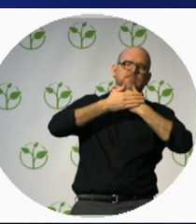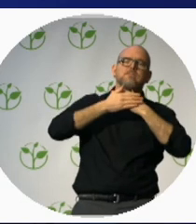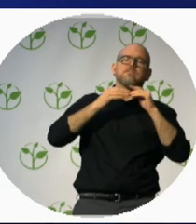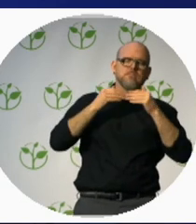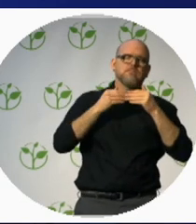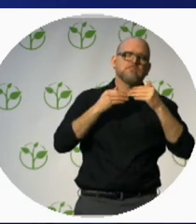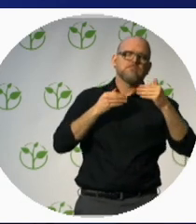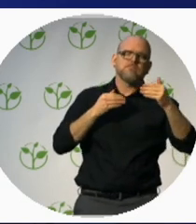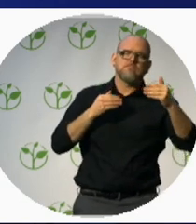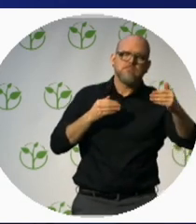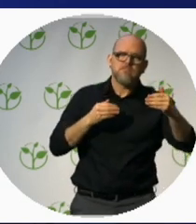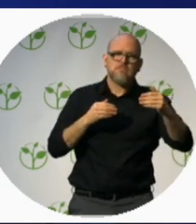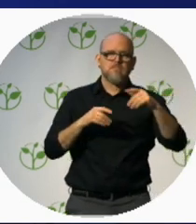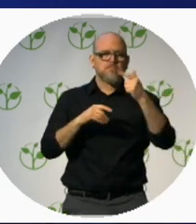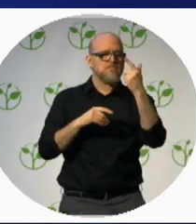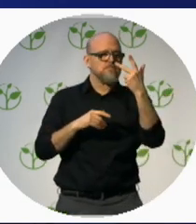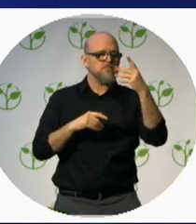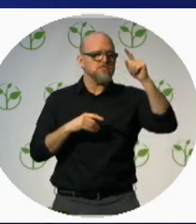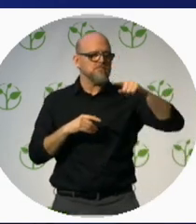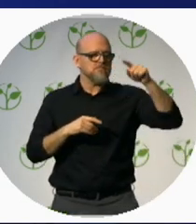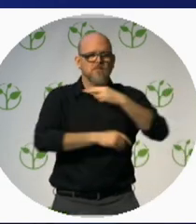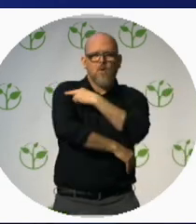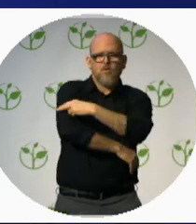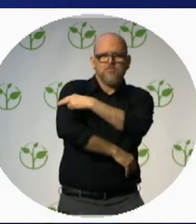to move around because he couldn’t walk.